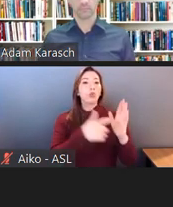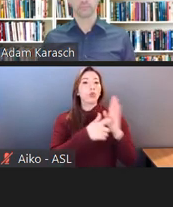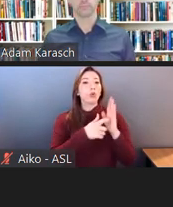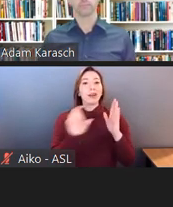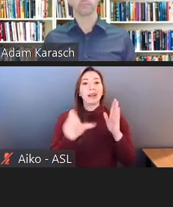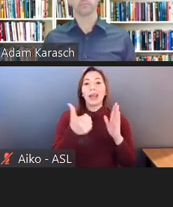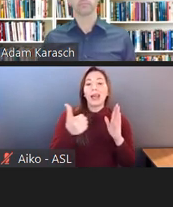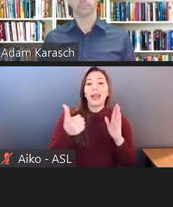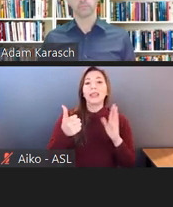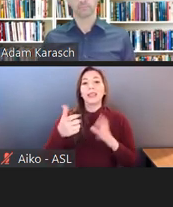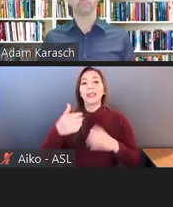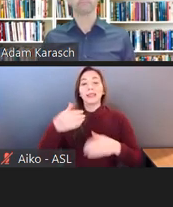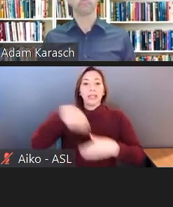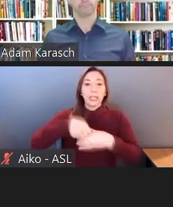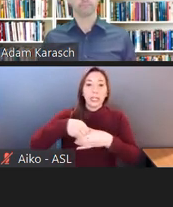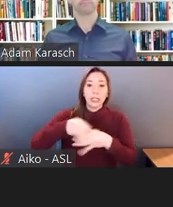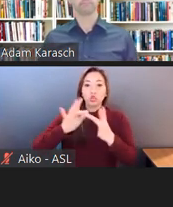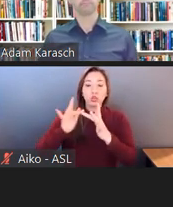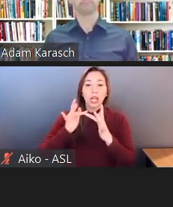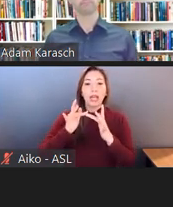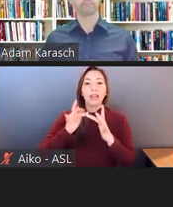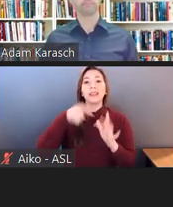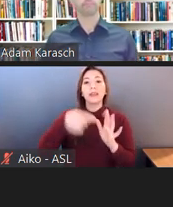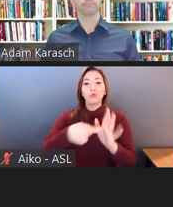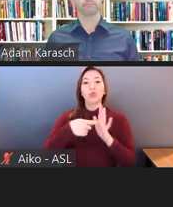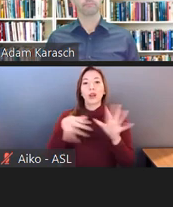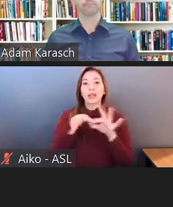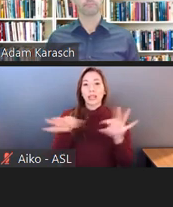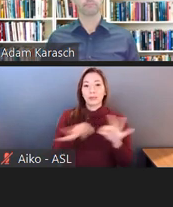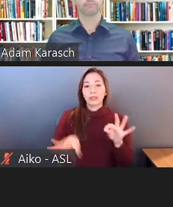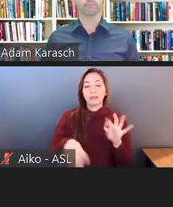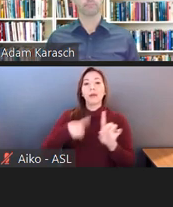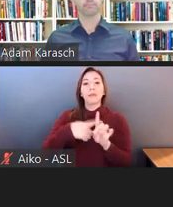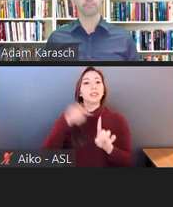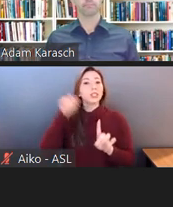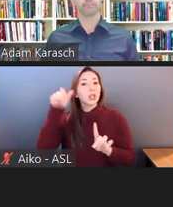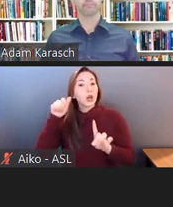and all of the audio files have transcripts.